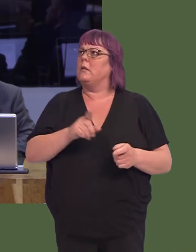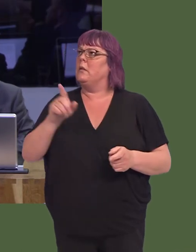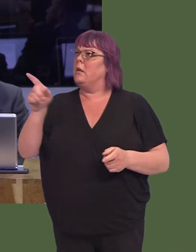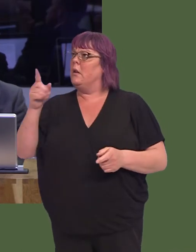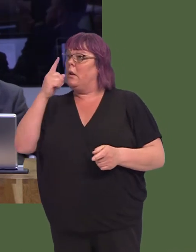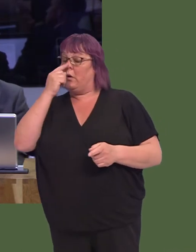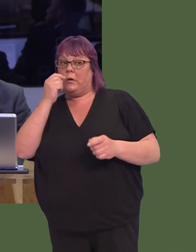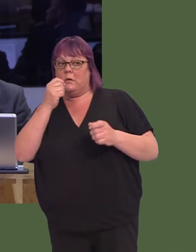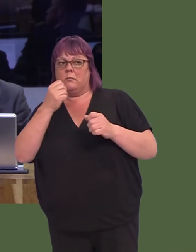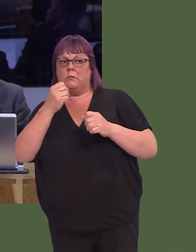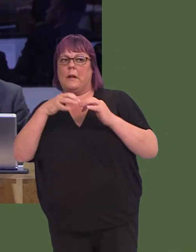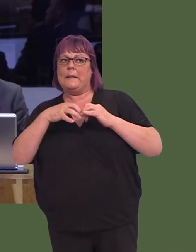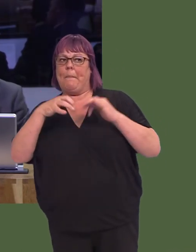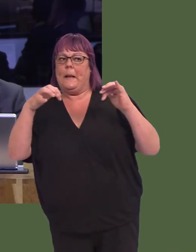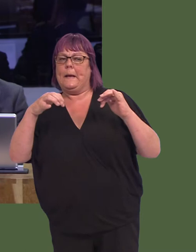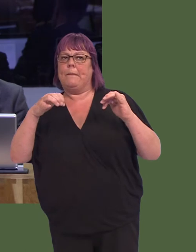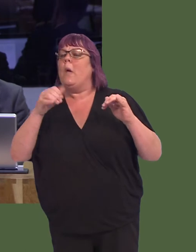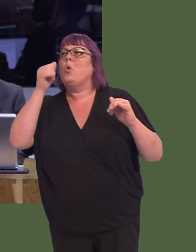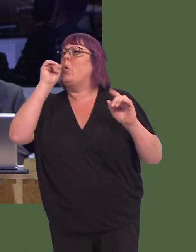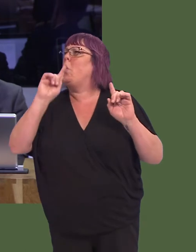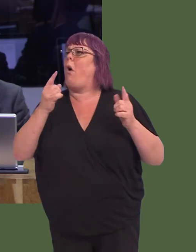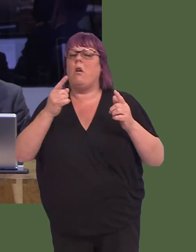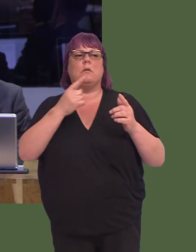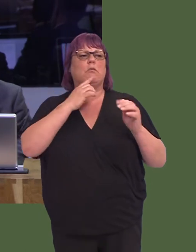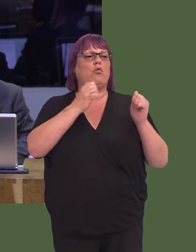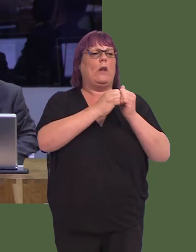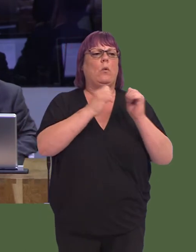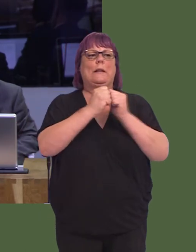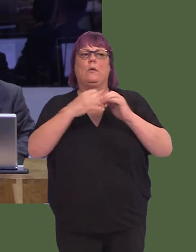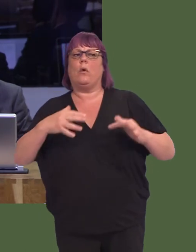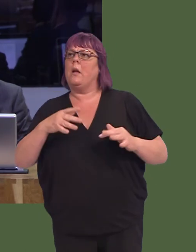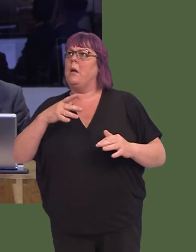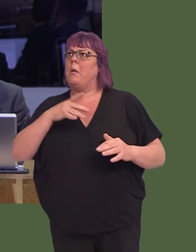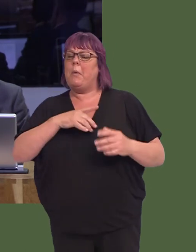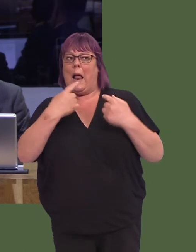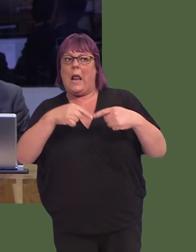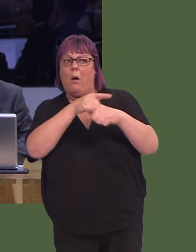or against some of these options, but let the public have that wider consultation and